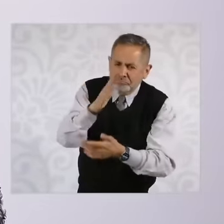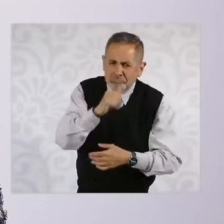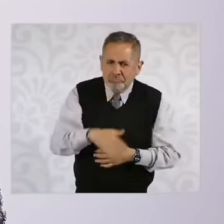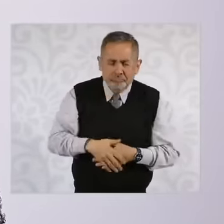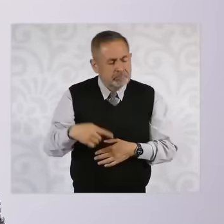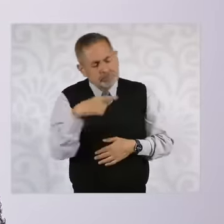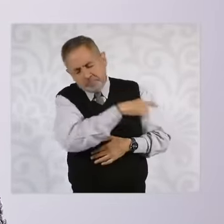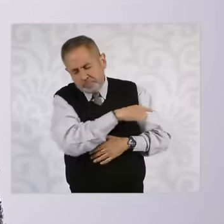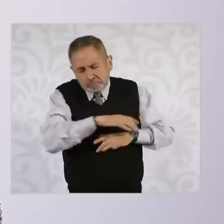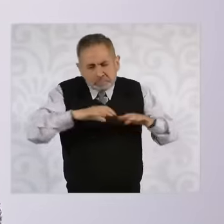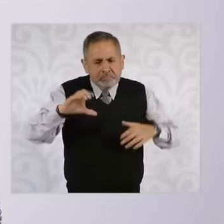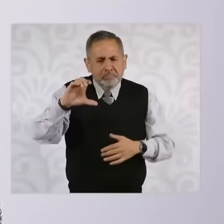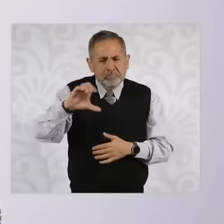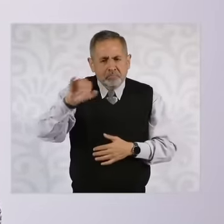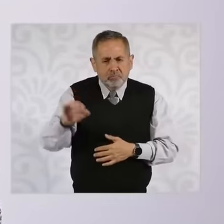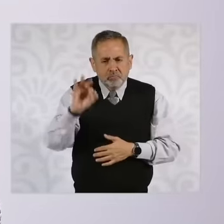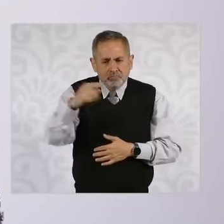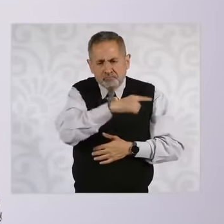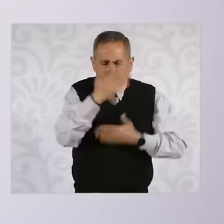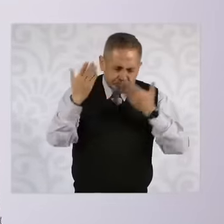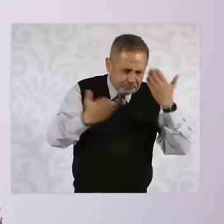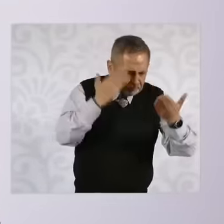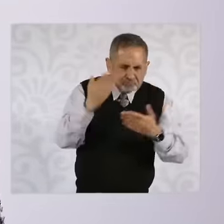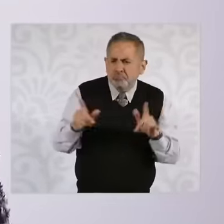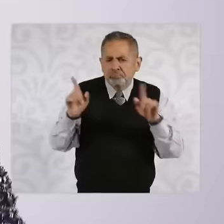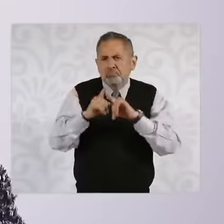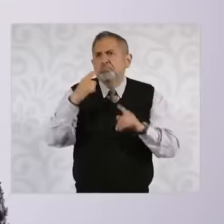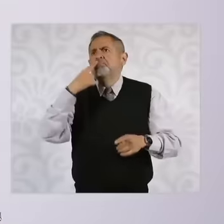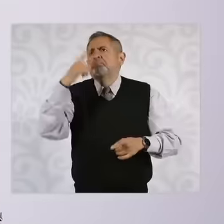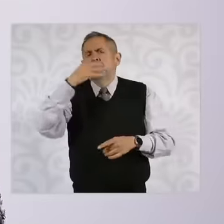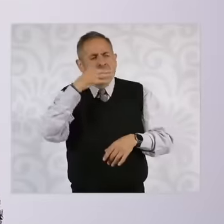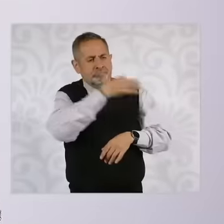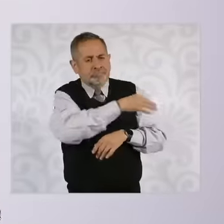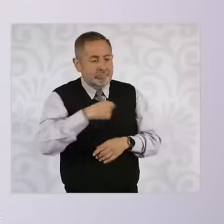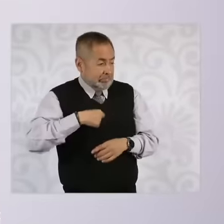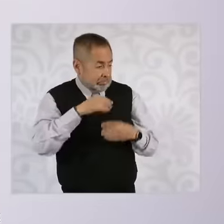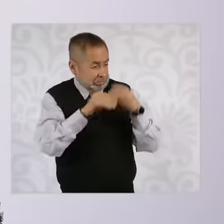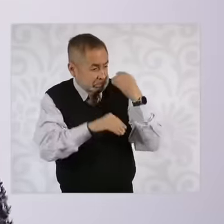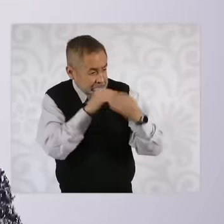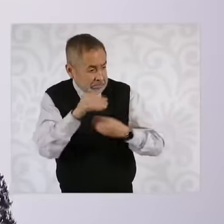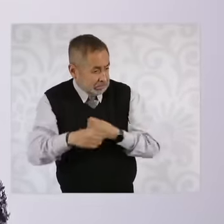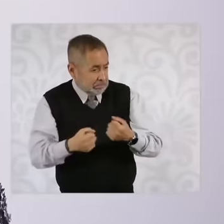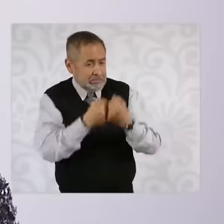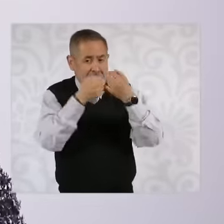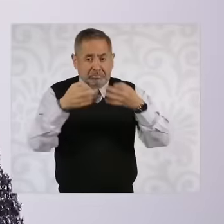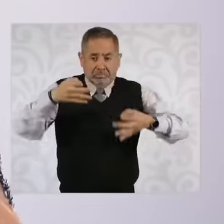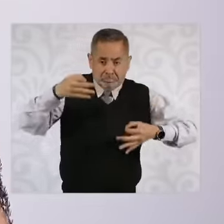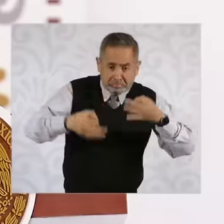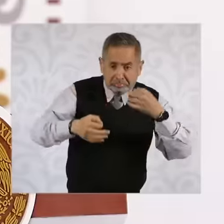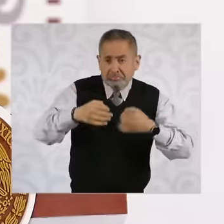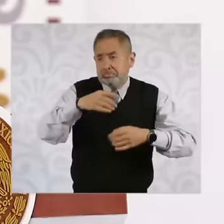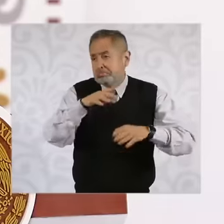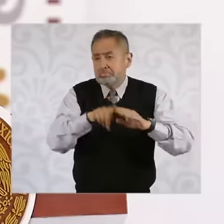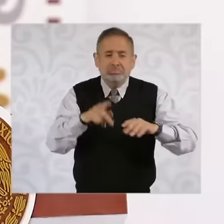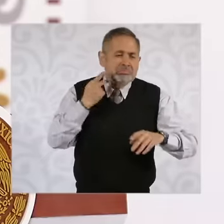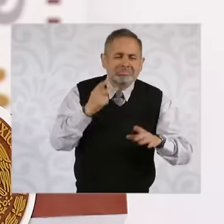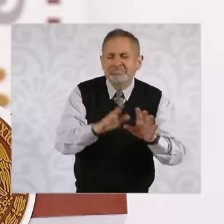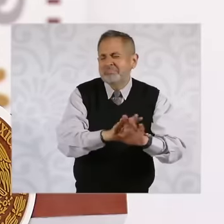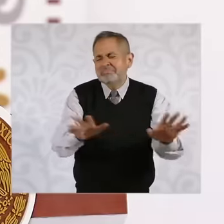of the judiciary analyze it That's all but we are not going to enter into political trials and what do we want